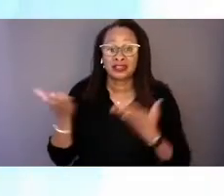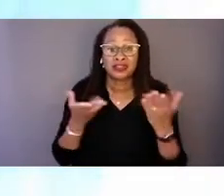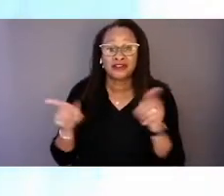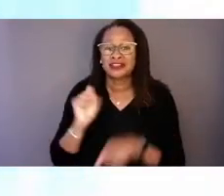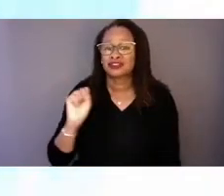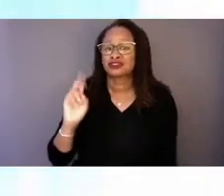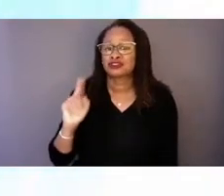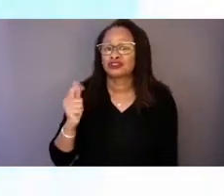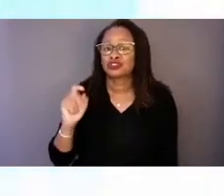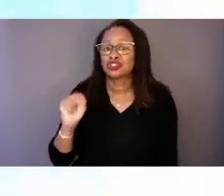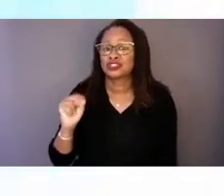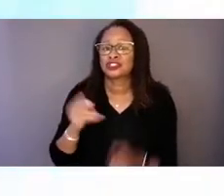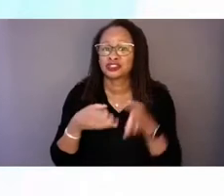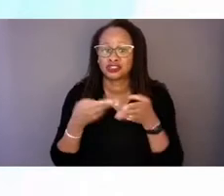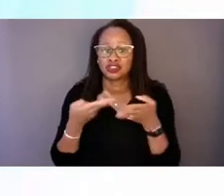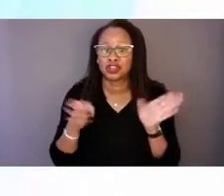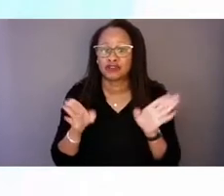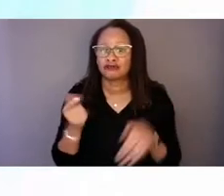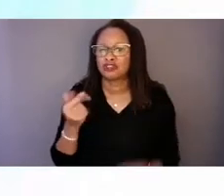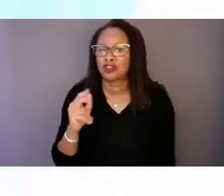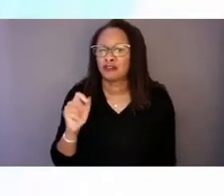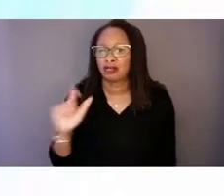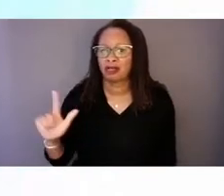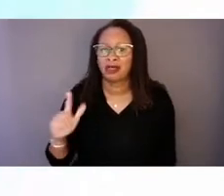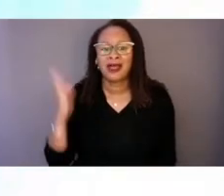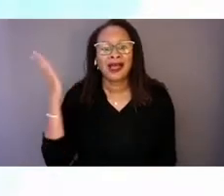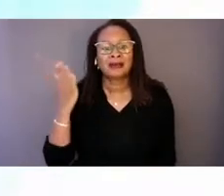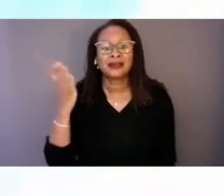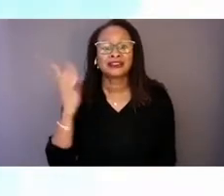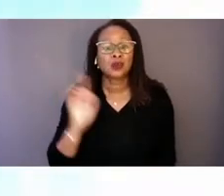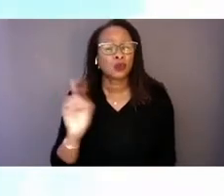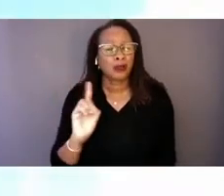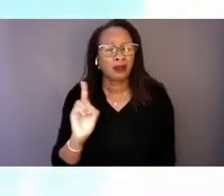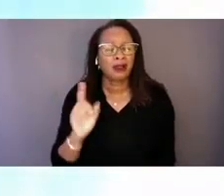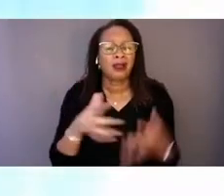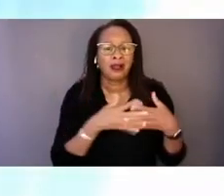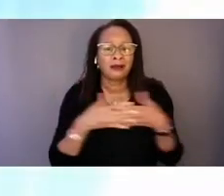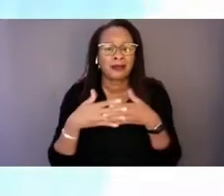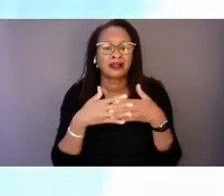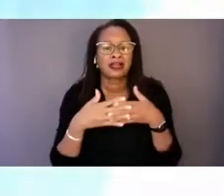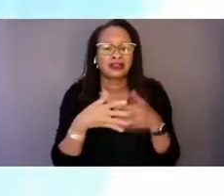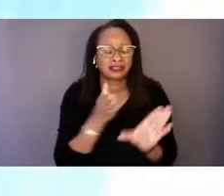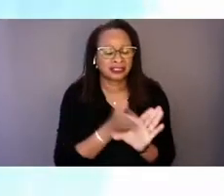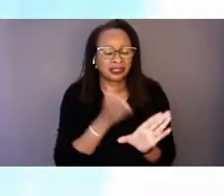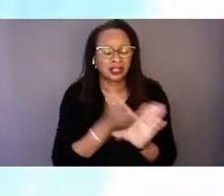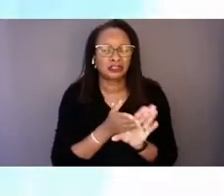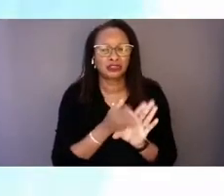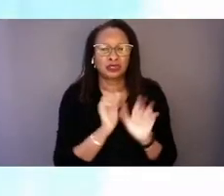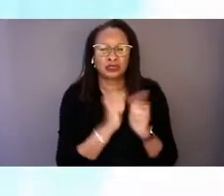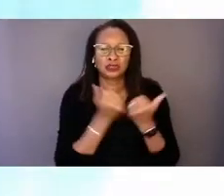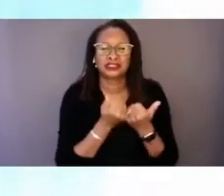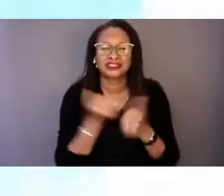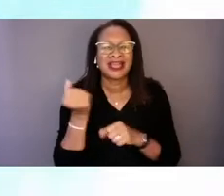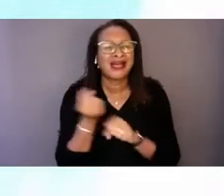I presented at the American Psychological Association's annual meeting. There and at that time,